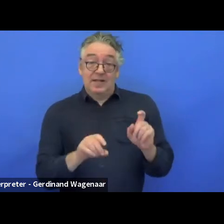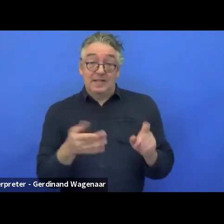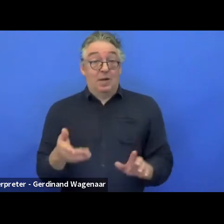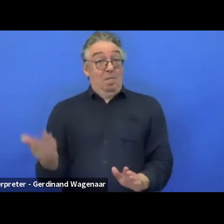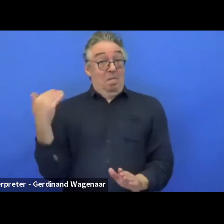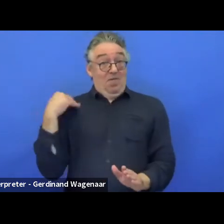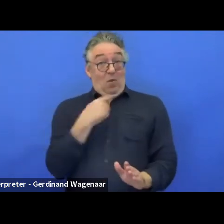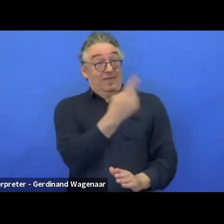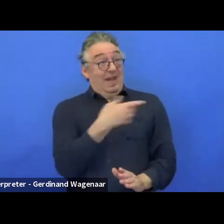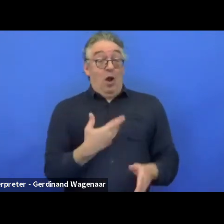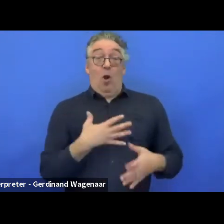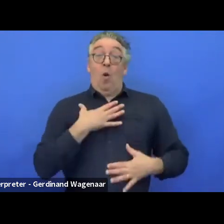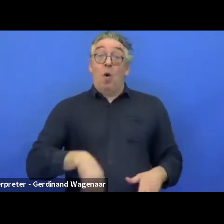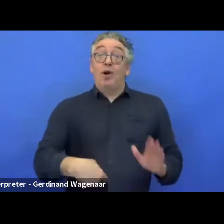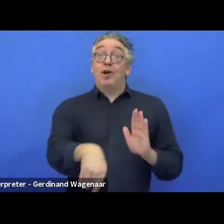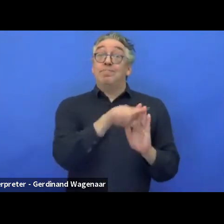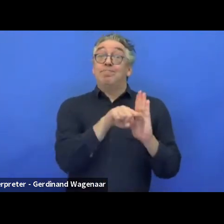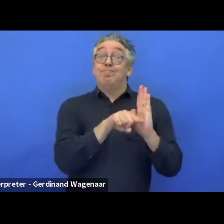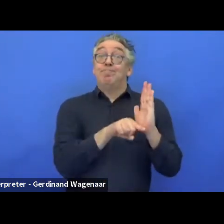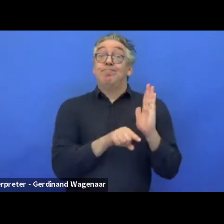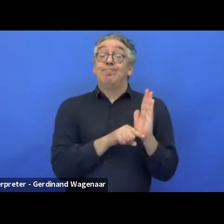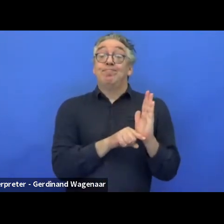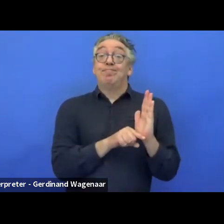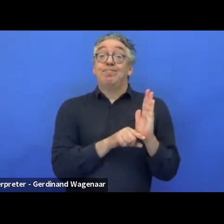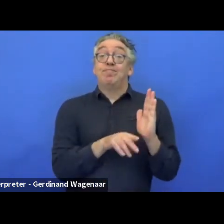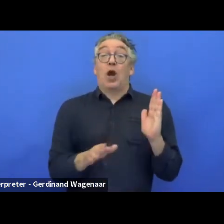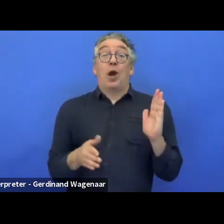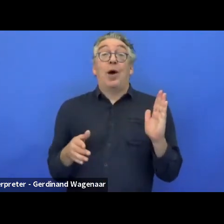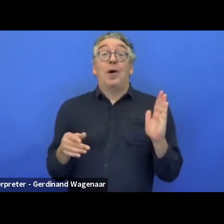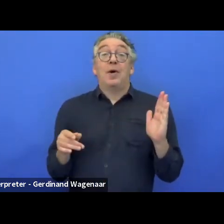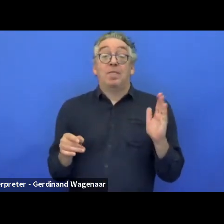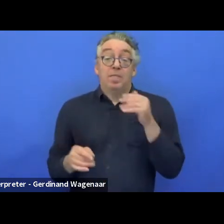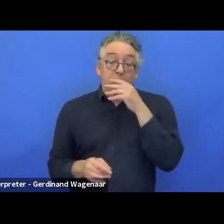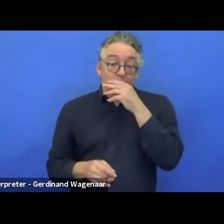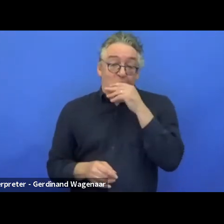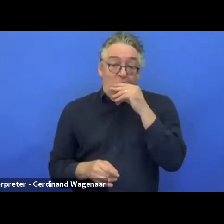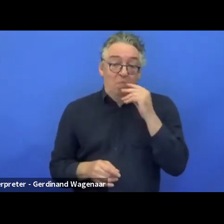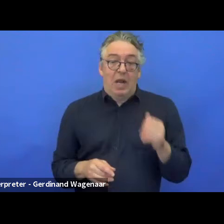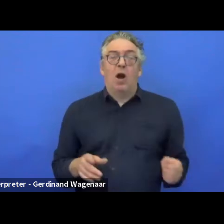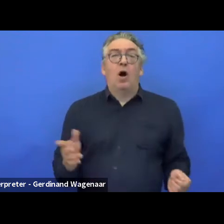You cannot have halfway through and say it's not waterpoof, what I want to do is something else.